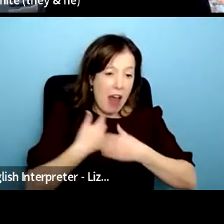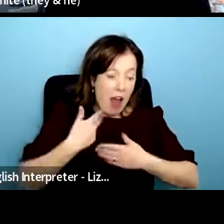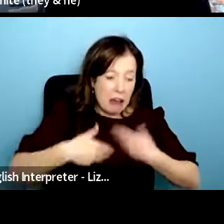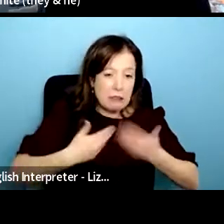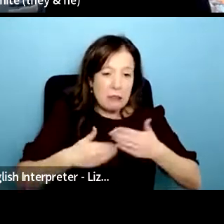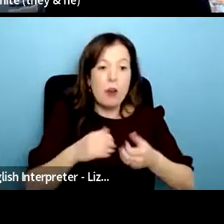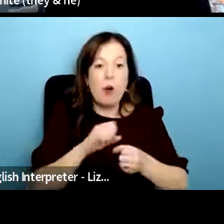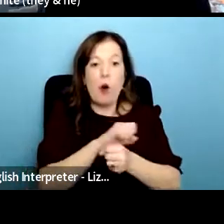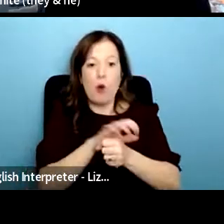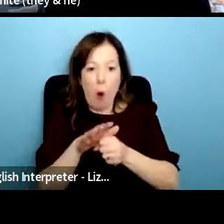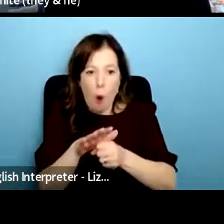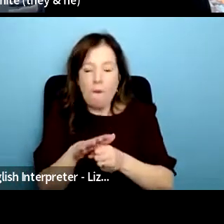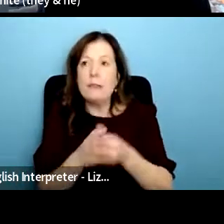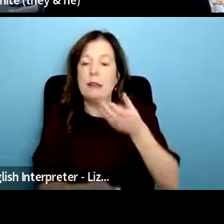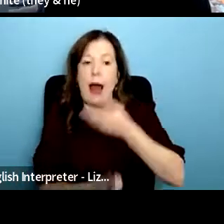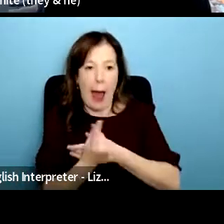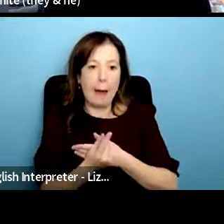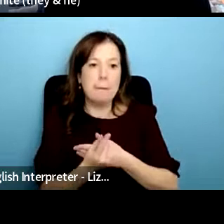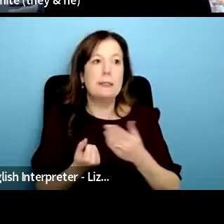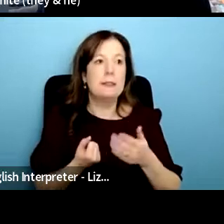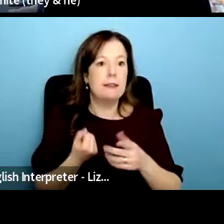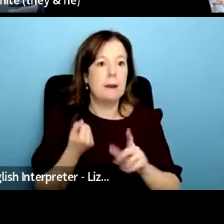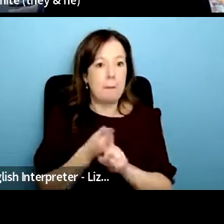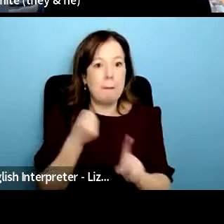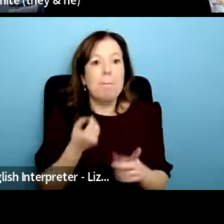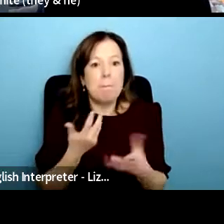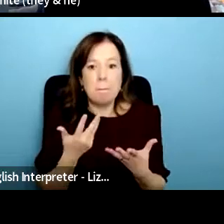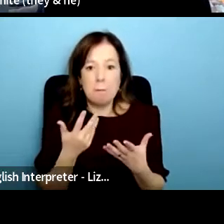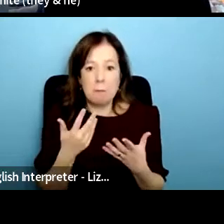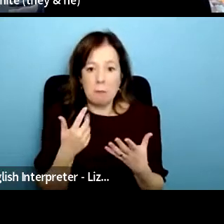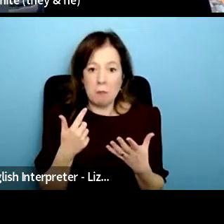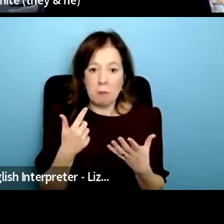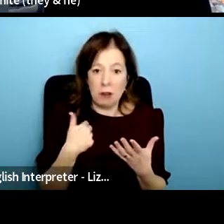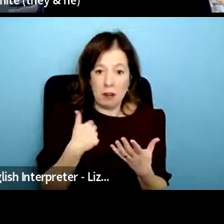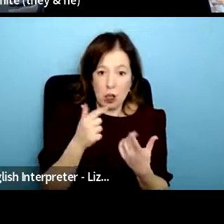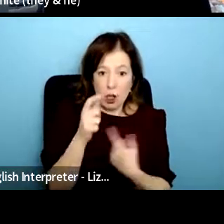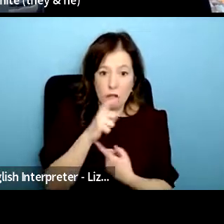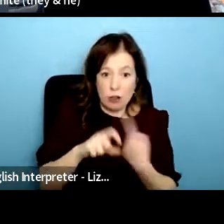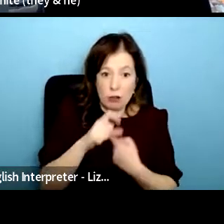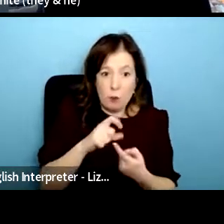crowdfunder and that was we weren't sure if we should or not we didn't want to extract money